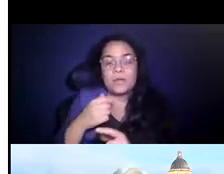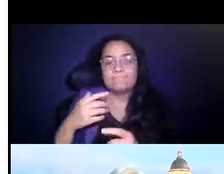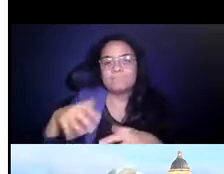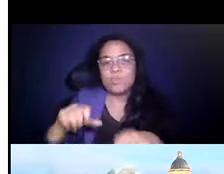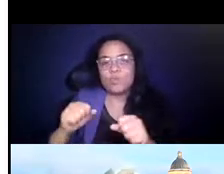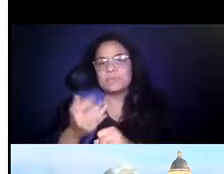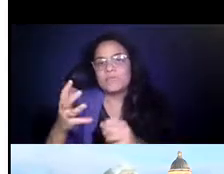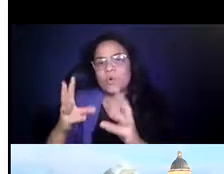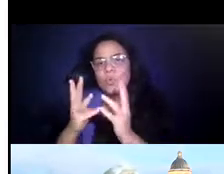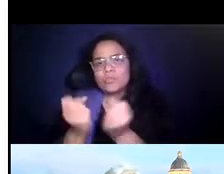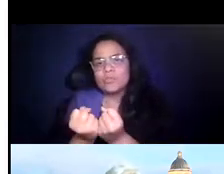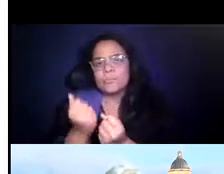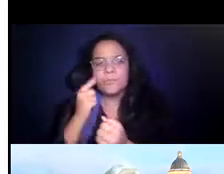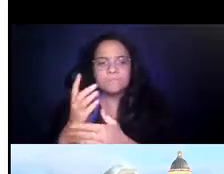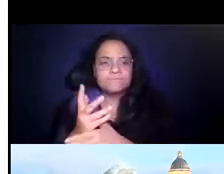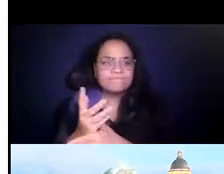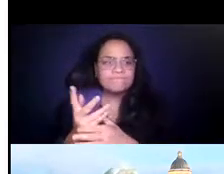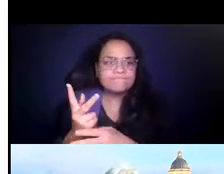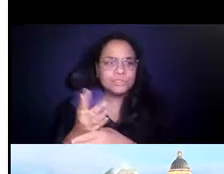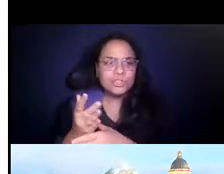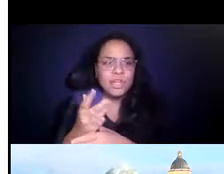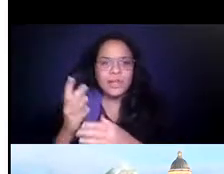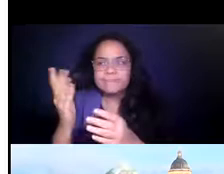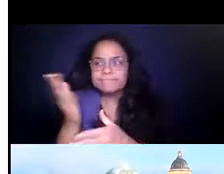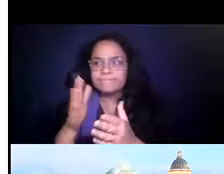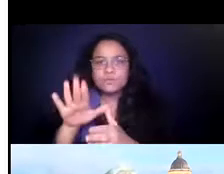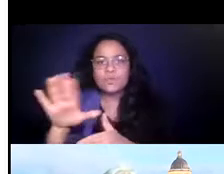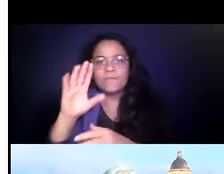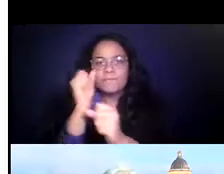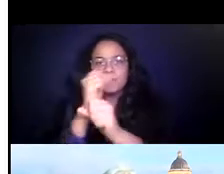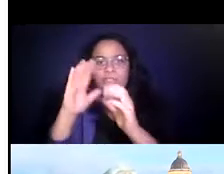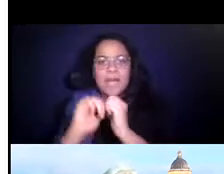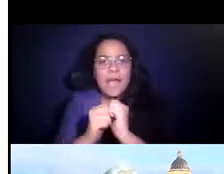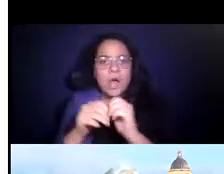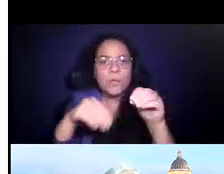to create a shared vision for how transit and mobility 14:25:01 will adapt and involve in this post-COVID environment.